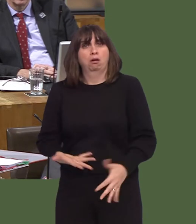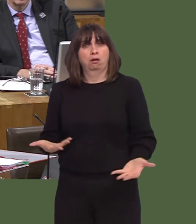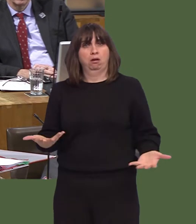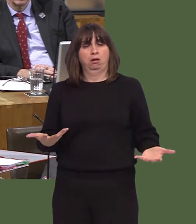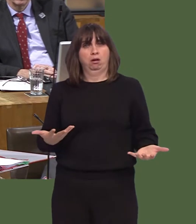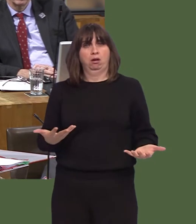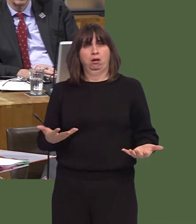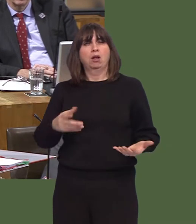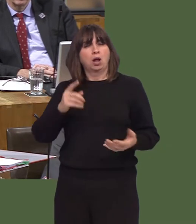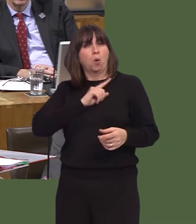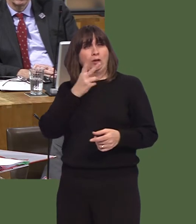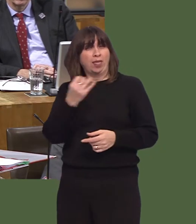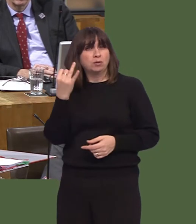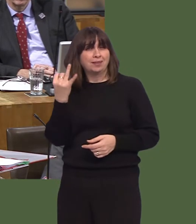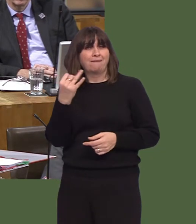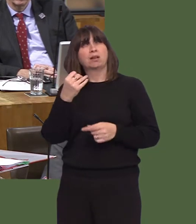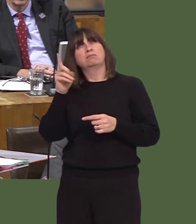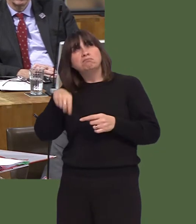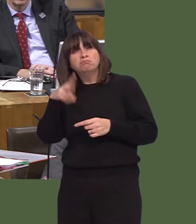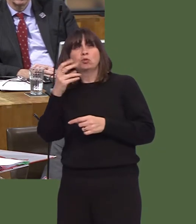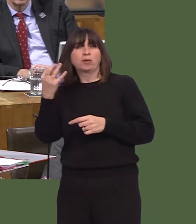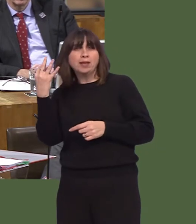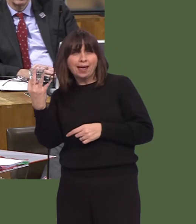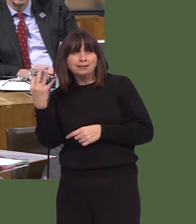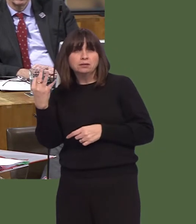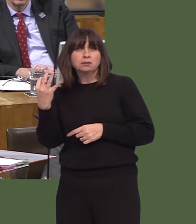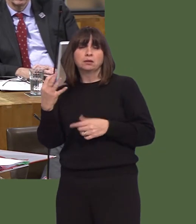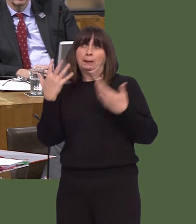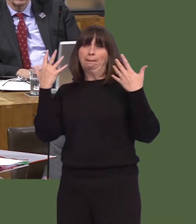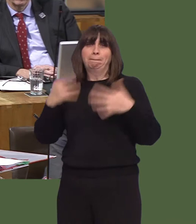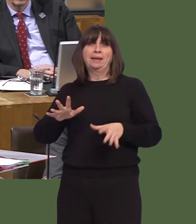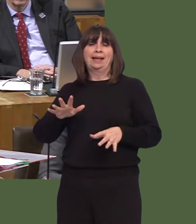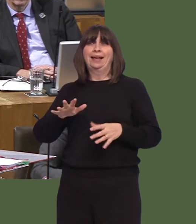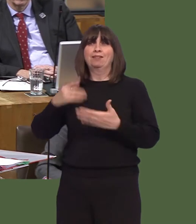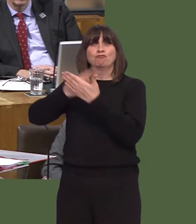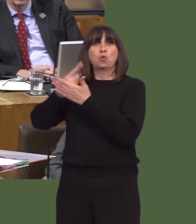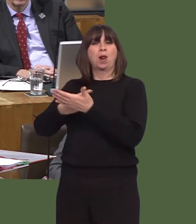because, bluntly, given what we saw in 2007-08, there are some who work in the large financial